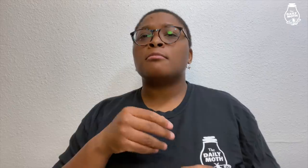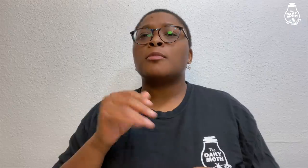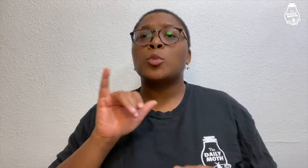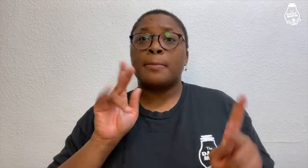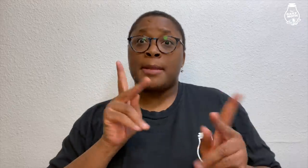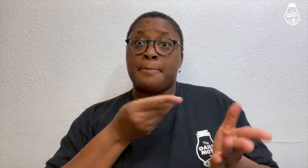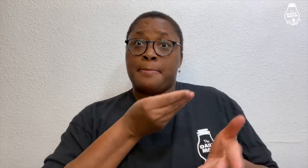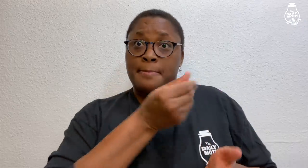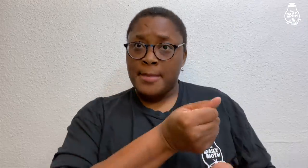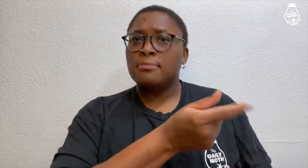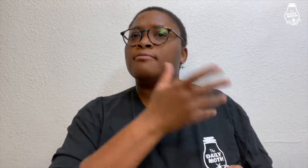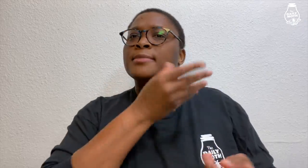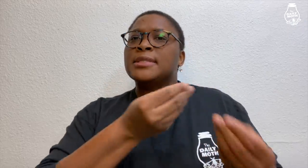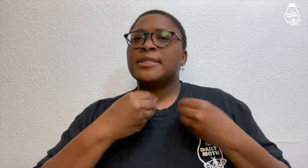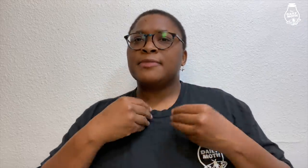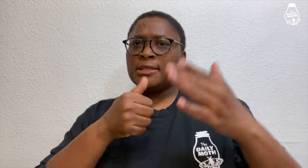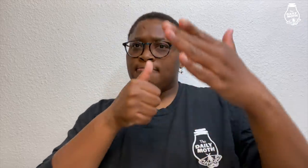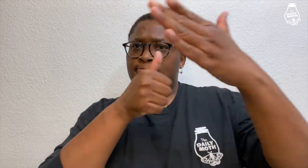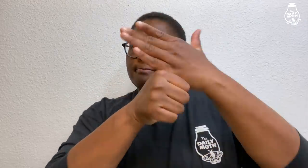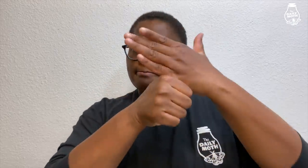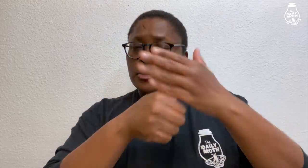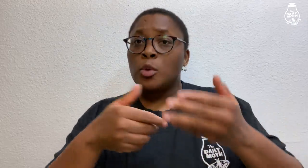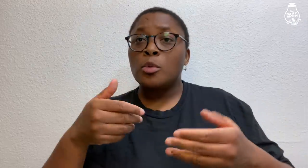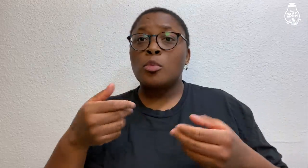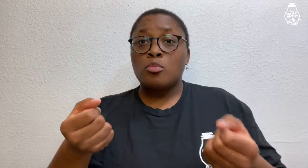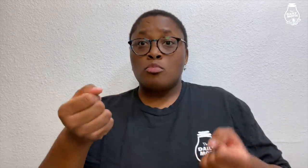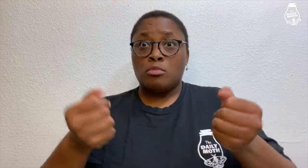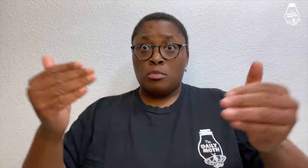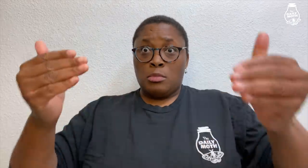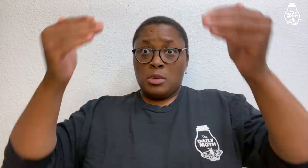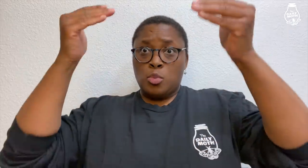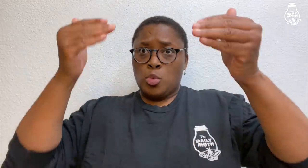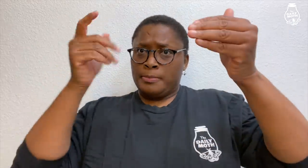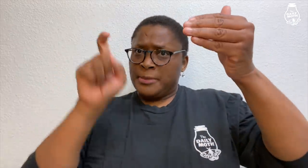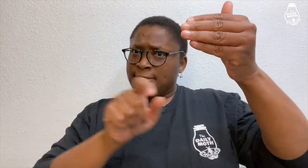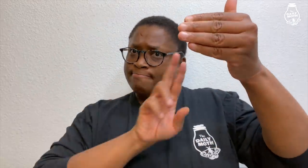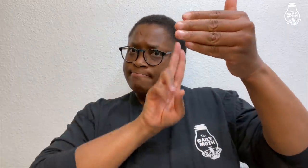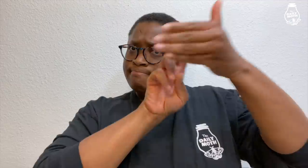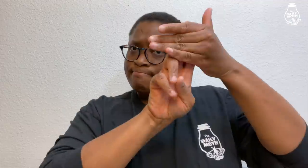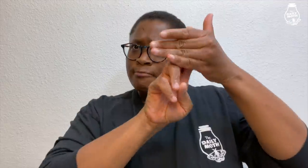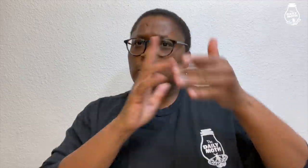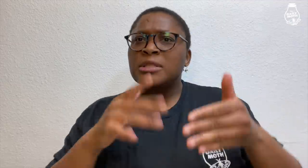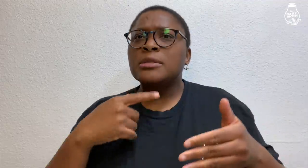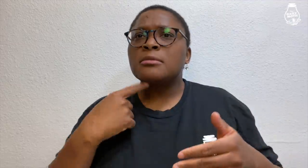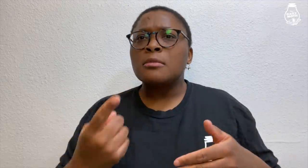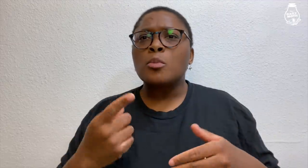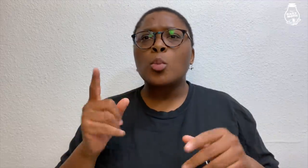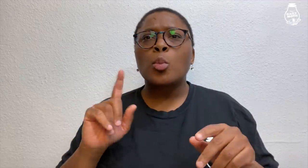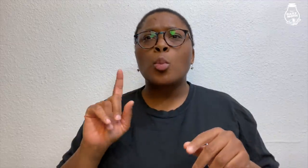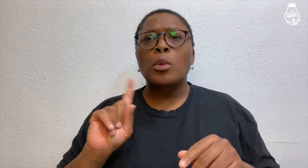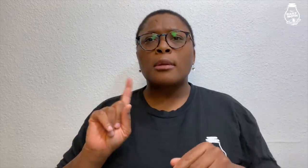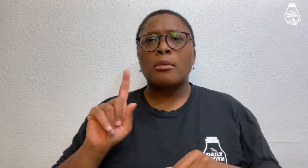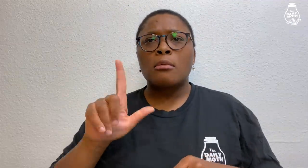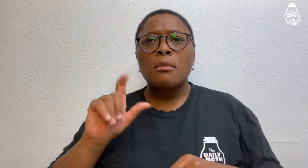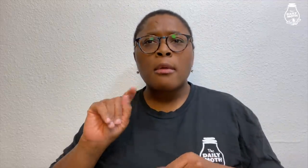Also, people who pay to stay there will receive a sticker that must be on their window, and that sticker will include